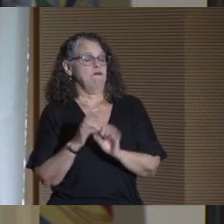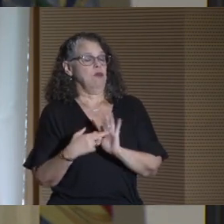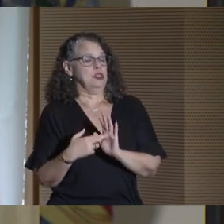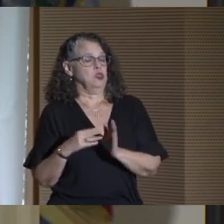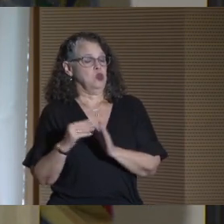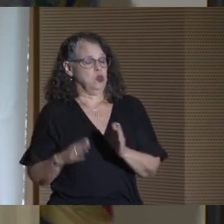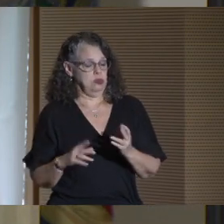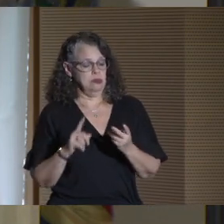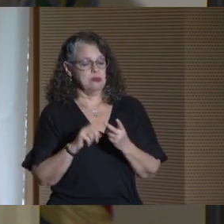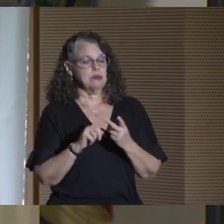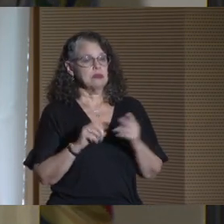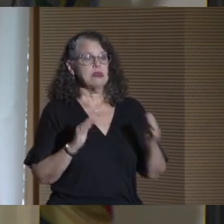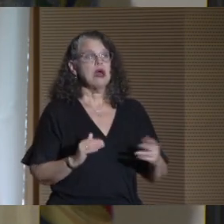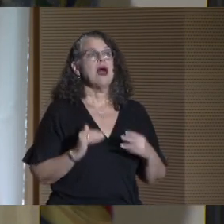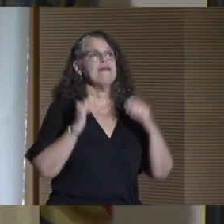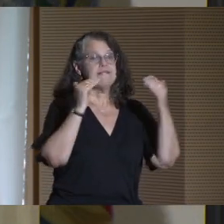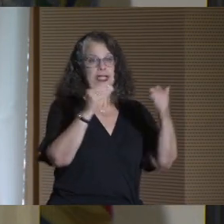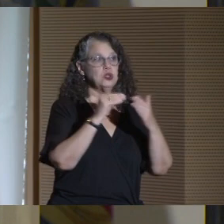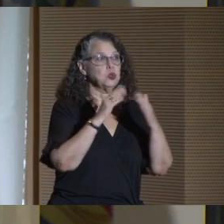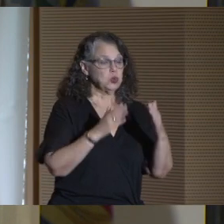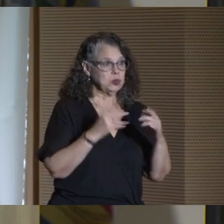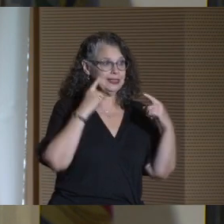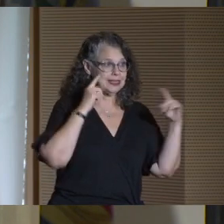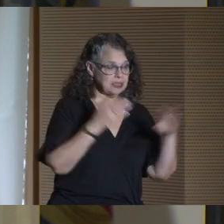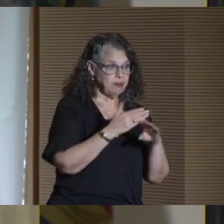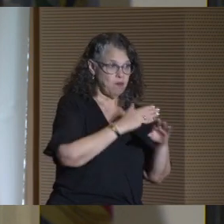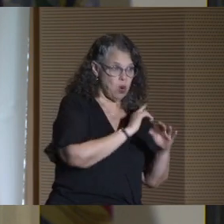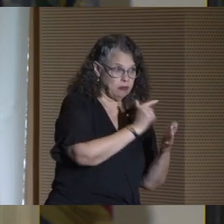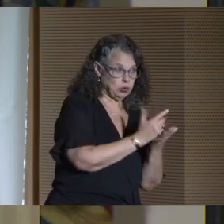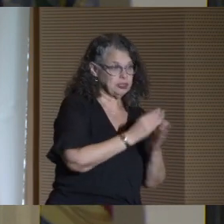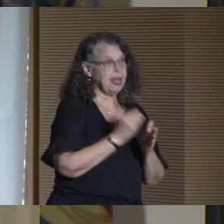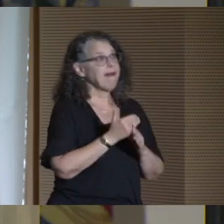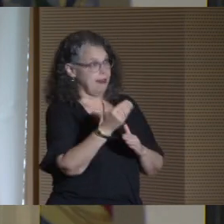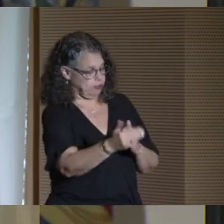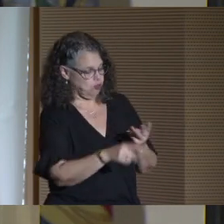advancing student success before and after graduation,